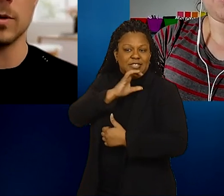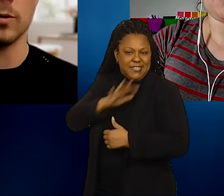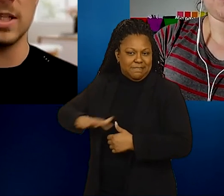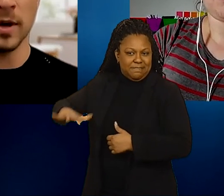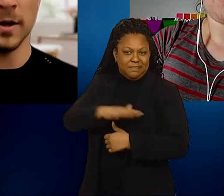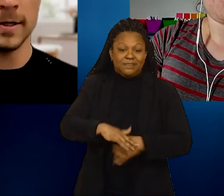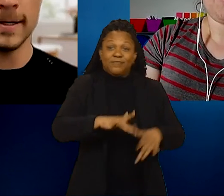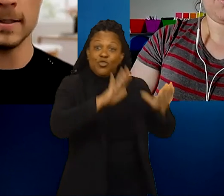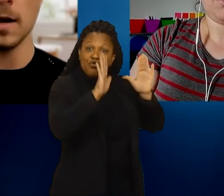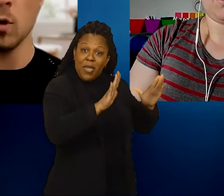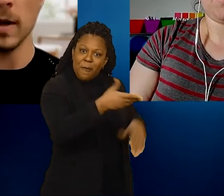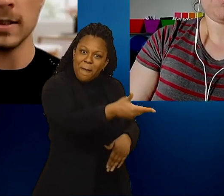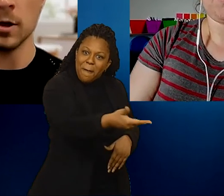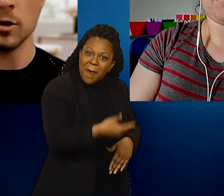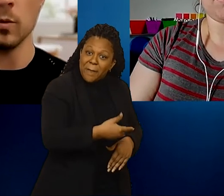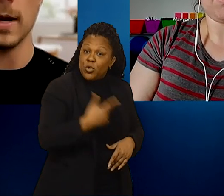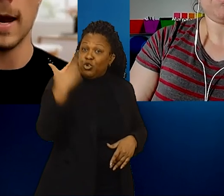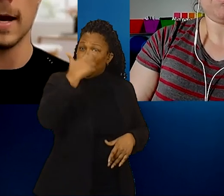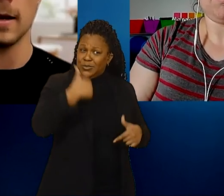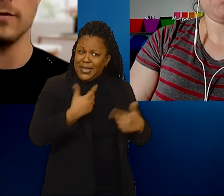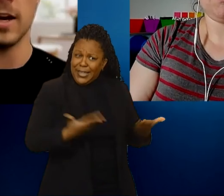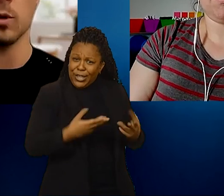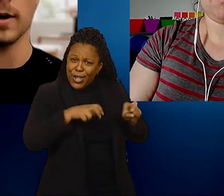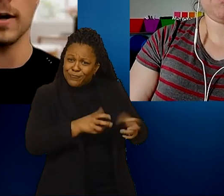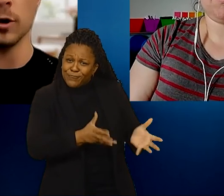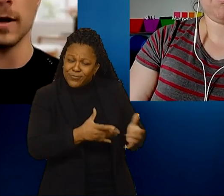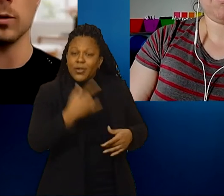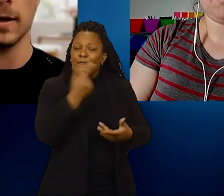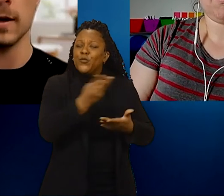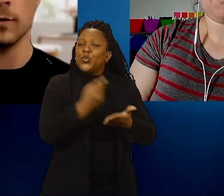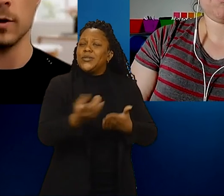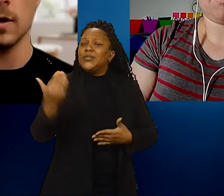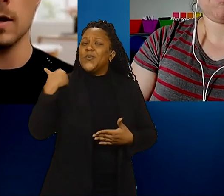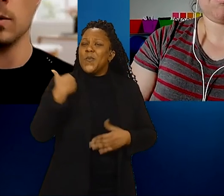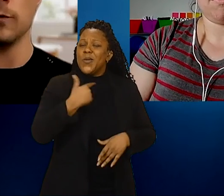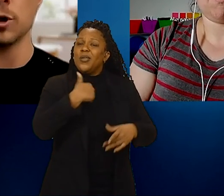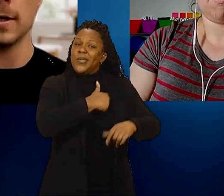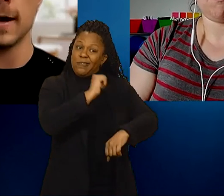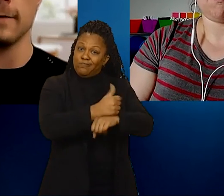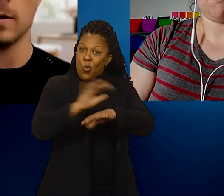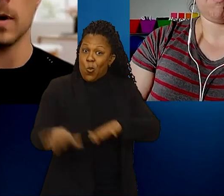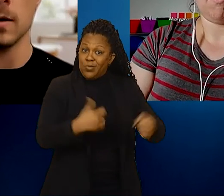So the reason we're here today is a couple of weeks ago, we had an event with the Governor and Lieutenant Governor. We were fortunate to have them come